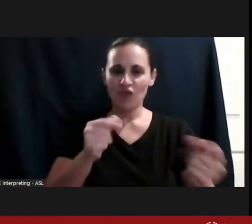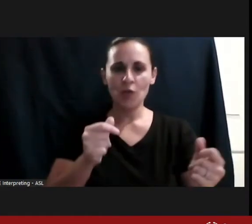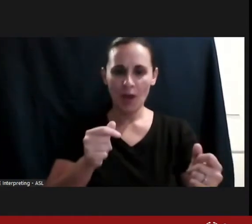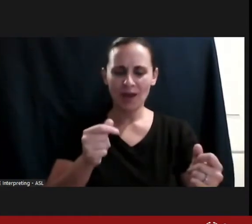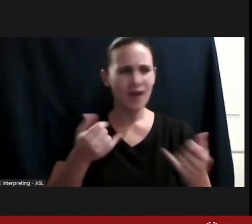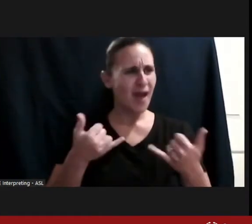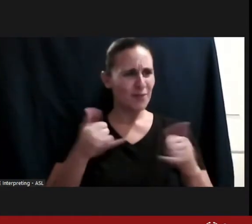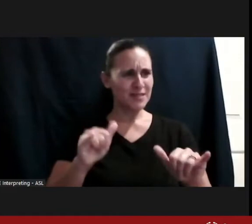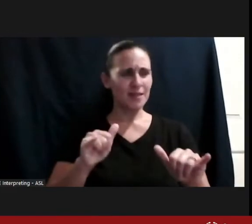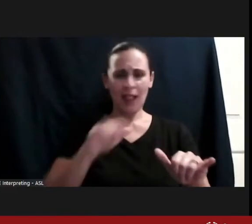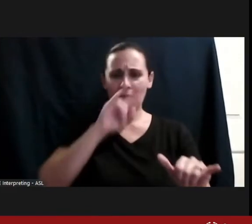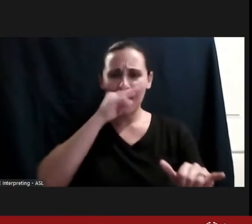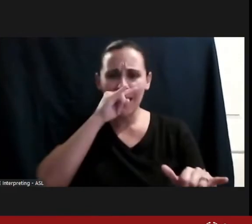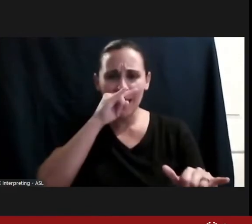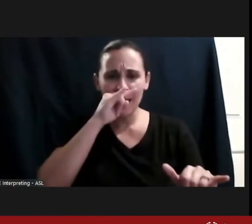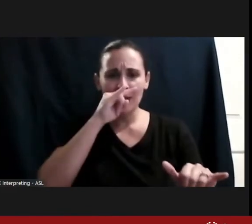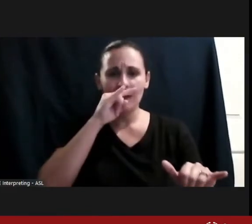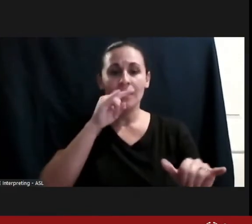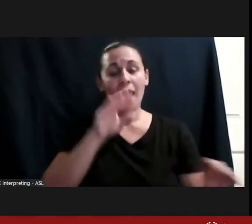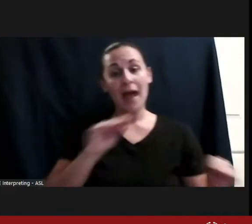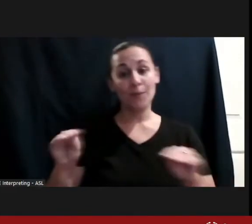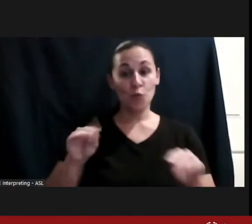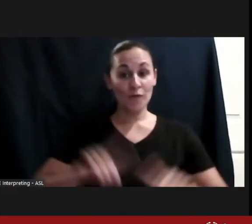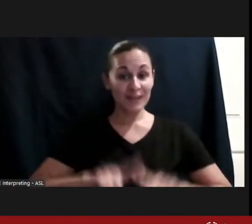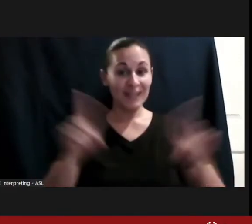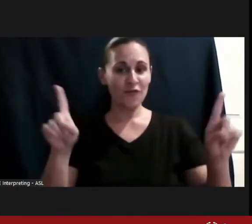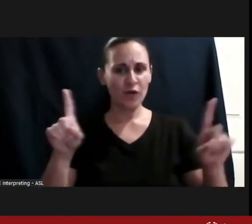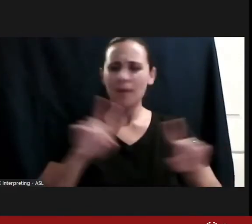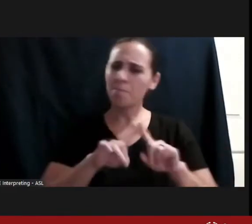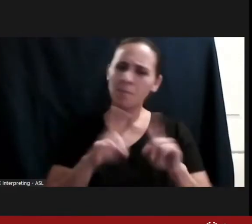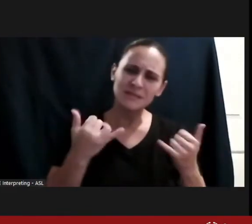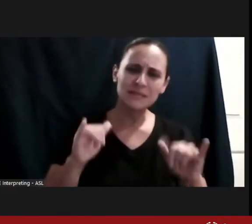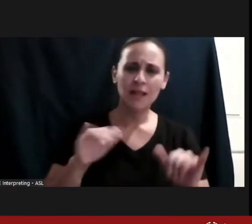even though I moved around in a different way and that I still needed to be challenged,